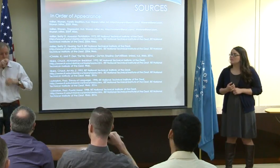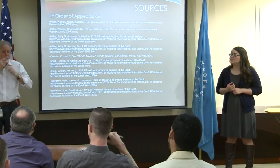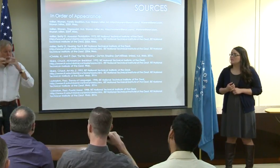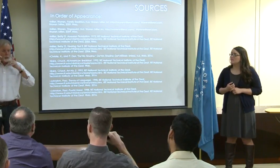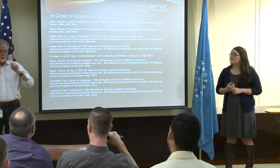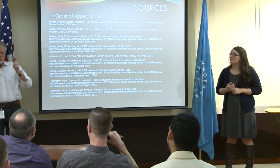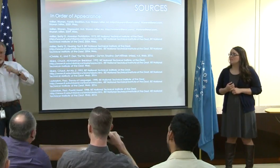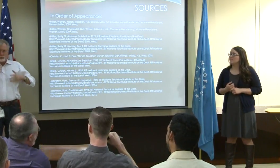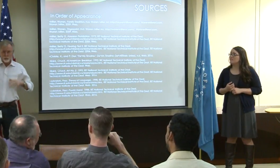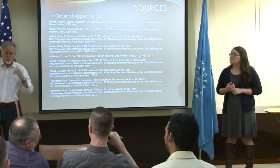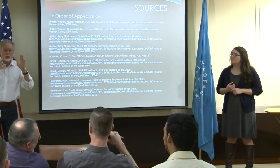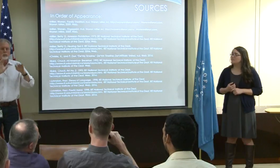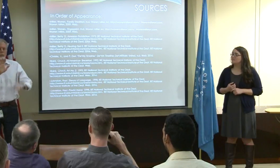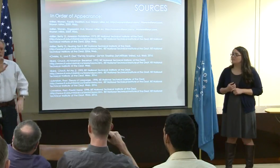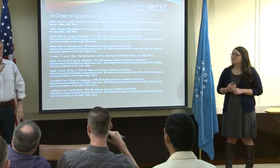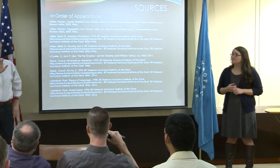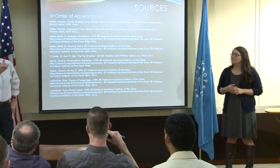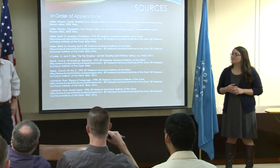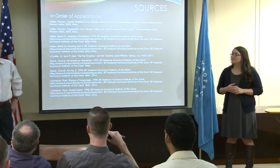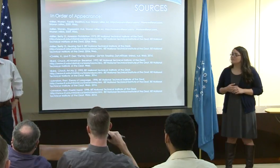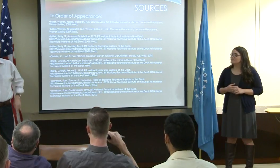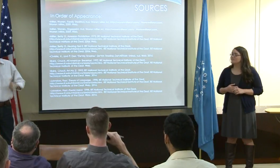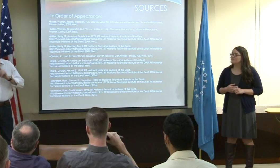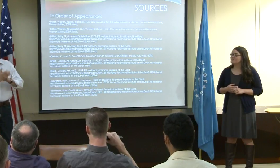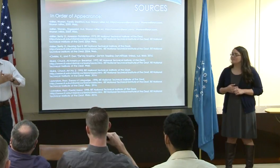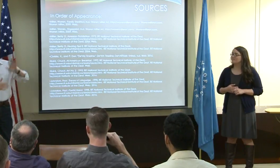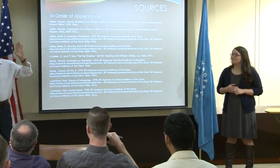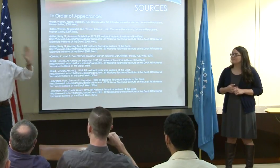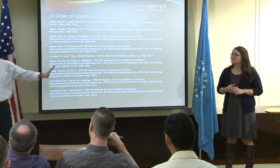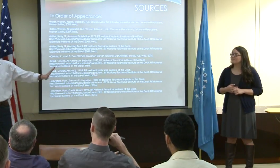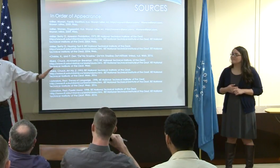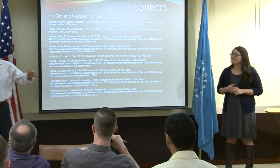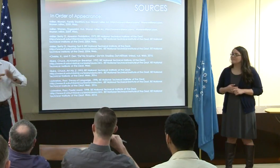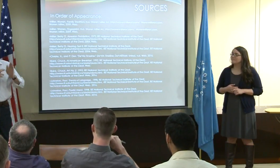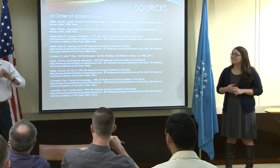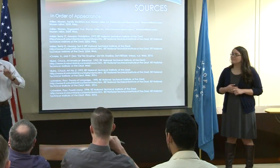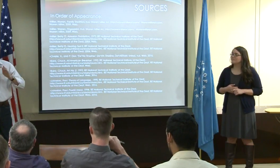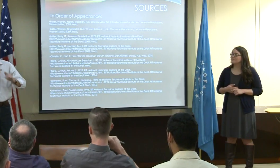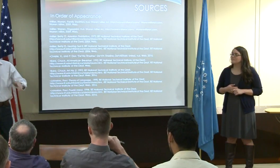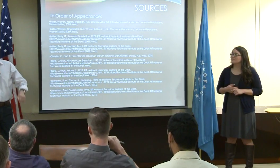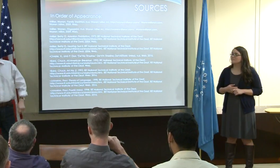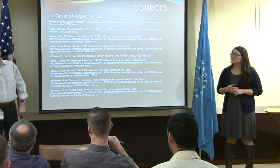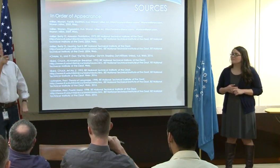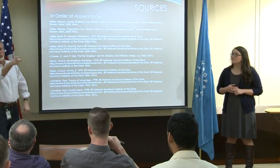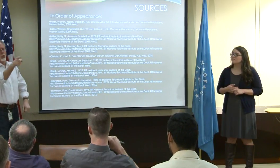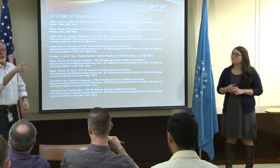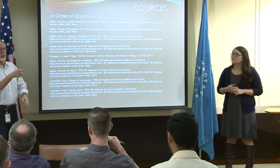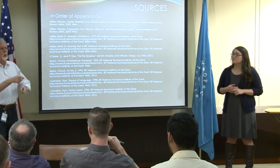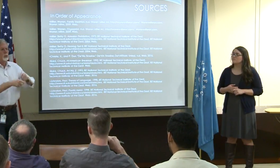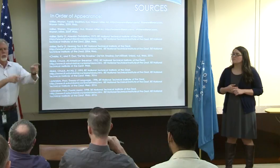when she was talking, you can look and see how animated she really is. That right there is the portrayal of deaf culture.